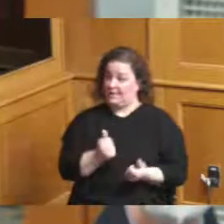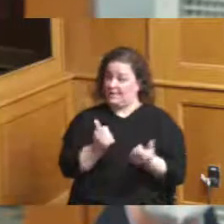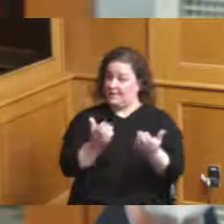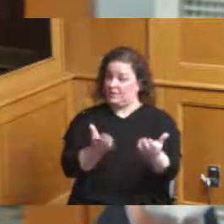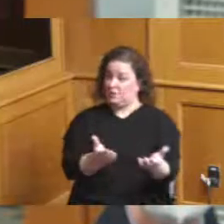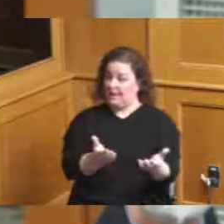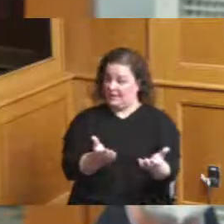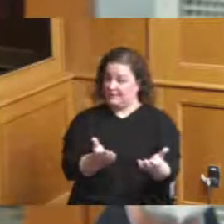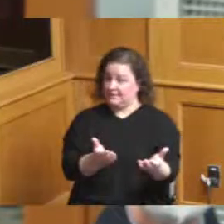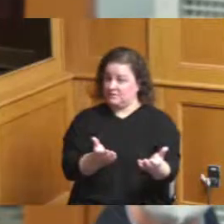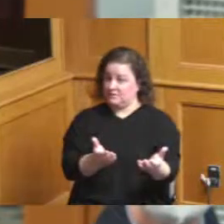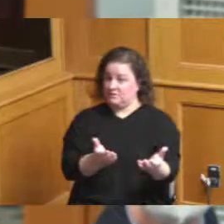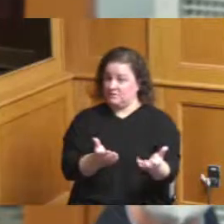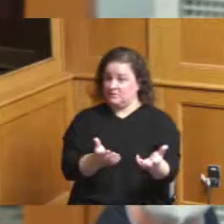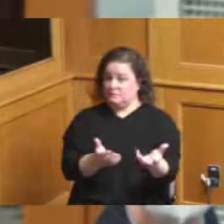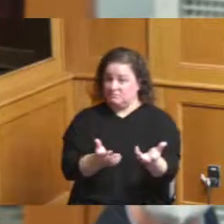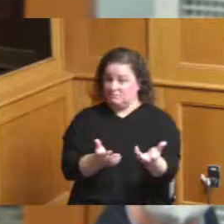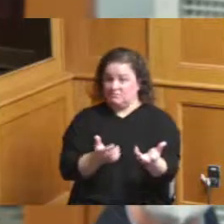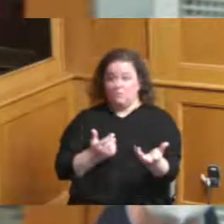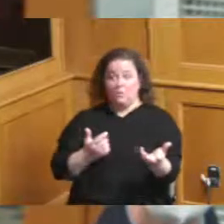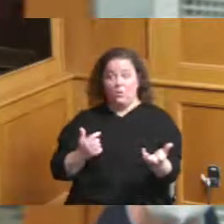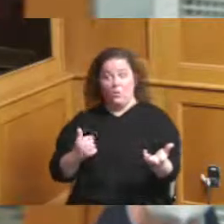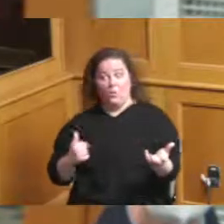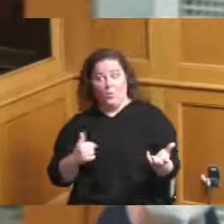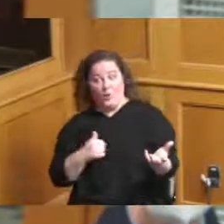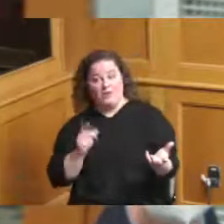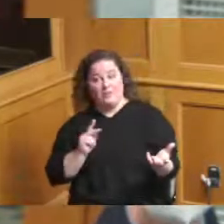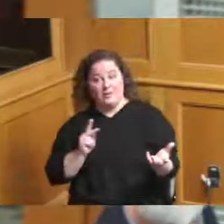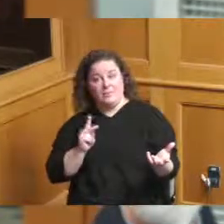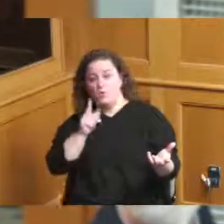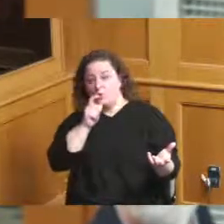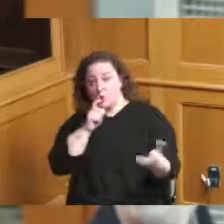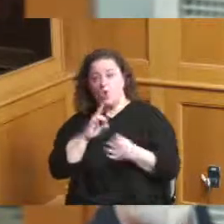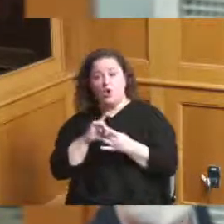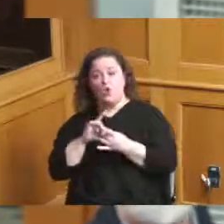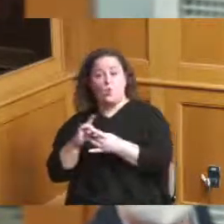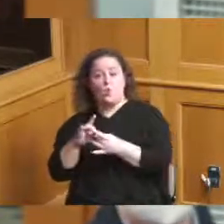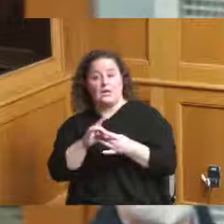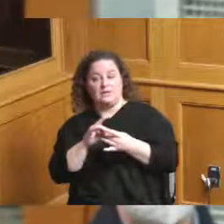we would be the person coordinating all the folks here because the city it's the county it's the